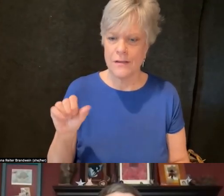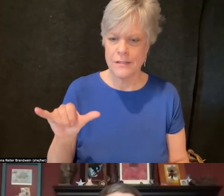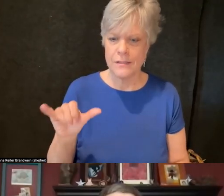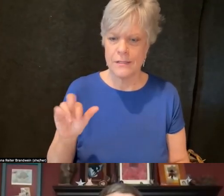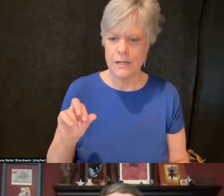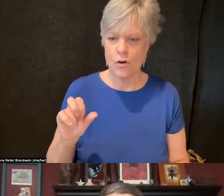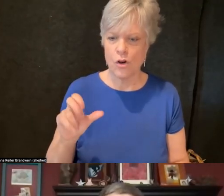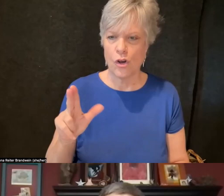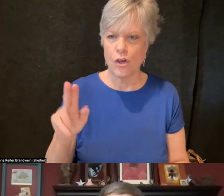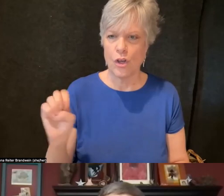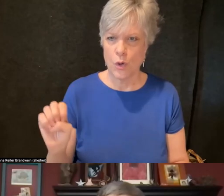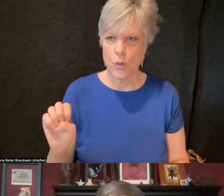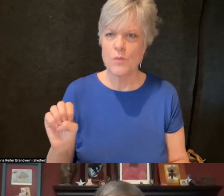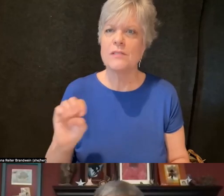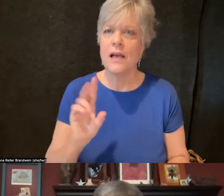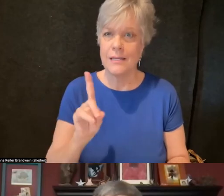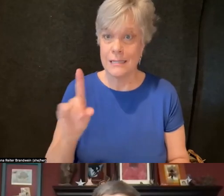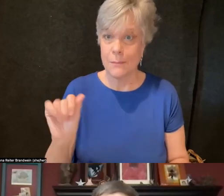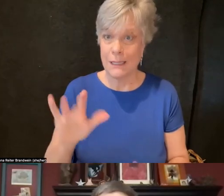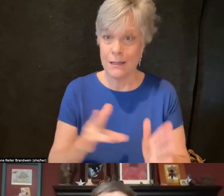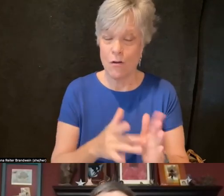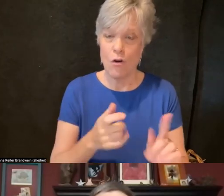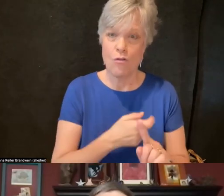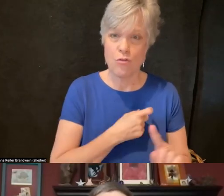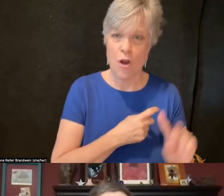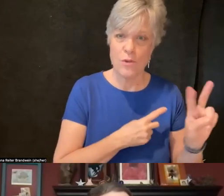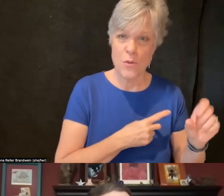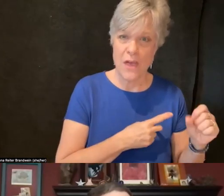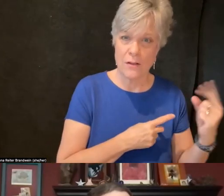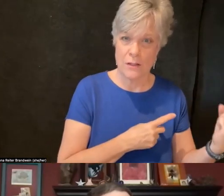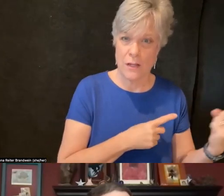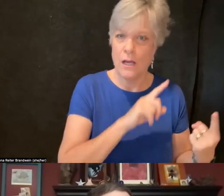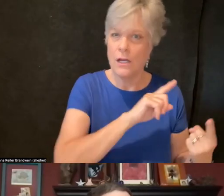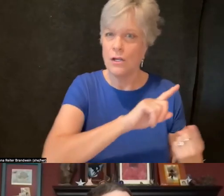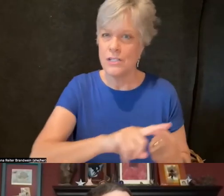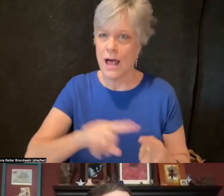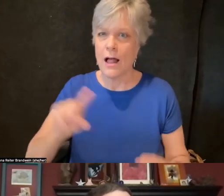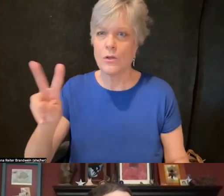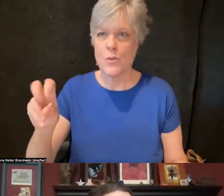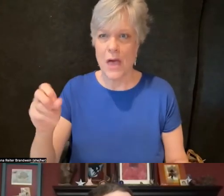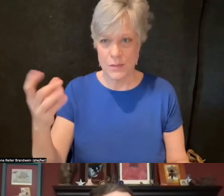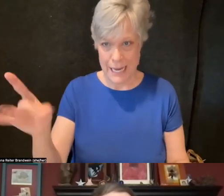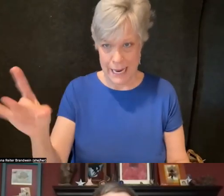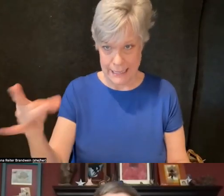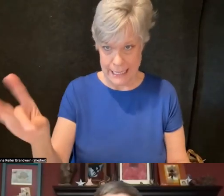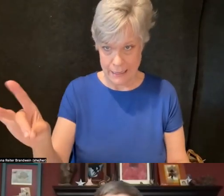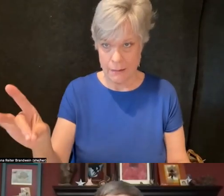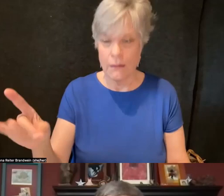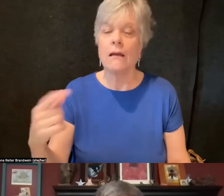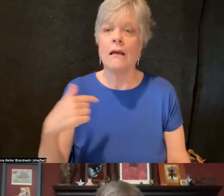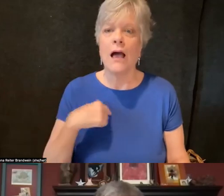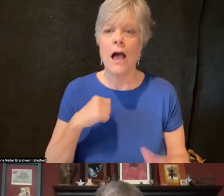from October 2011 until December of 2018. And I remain the lead editor